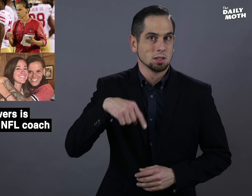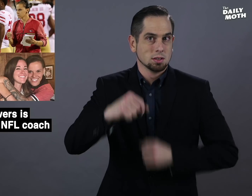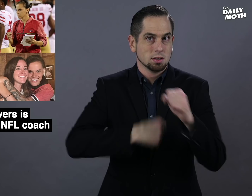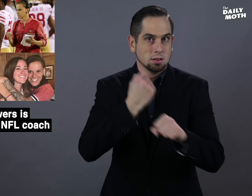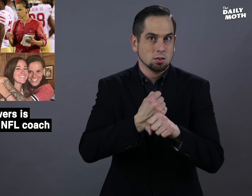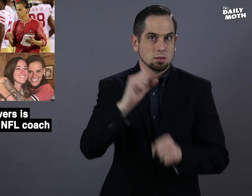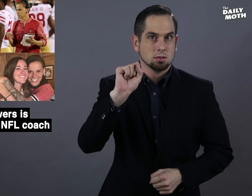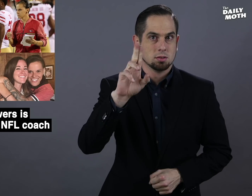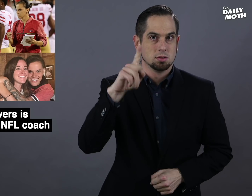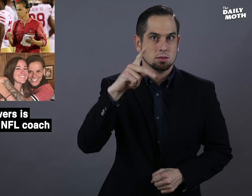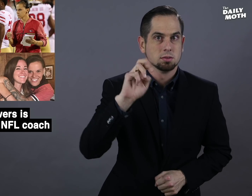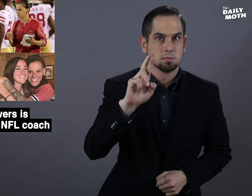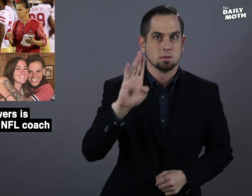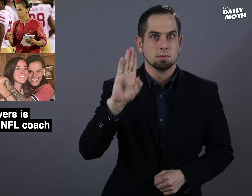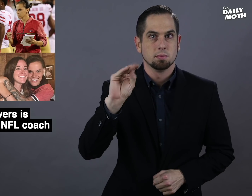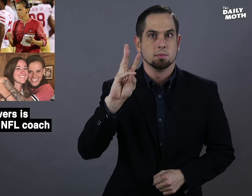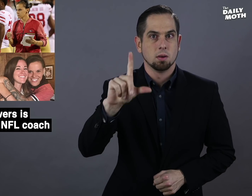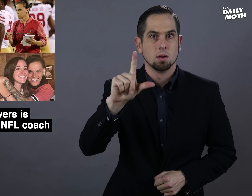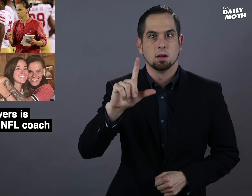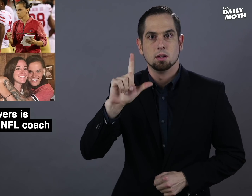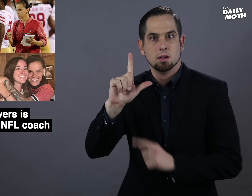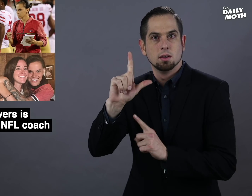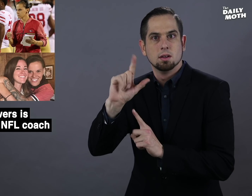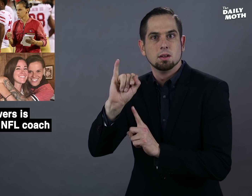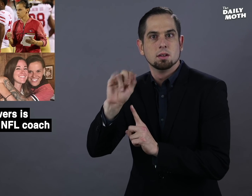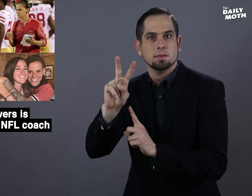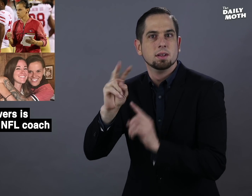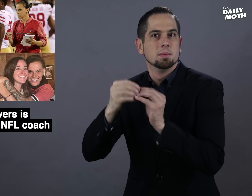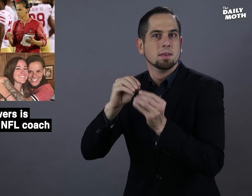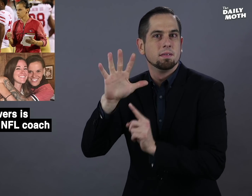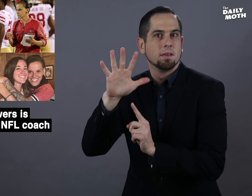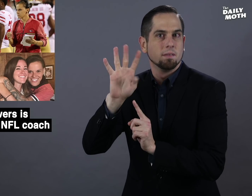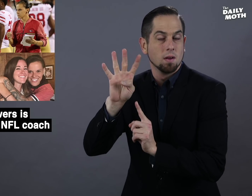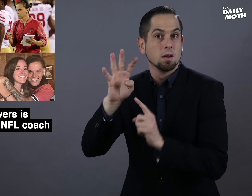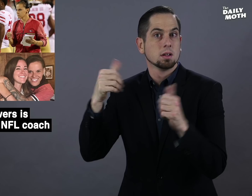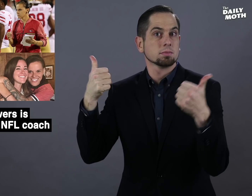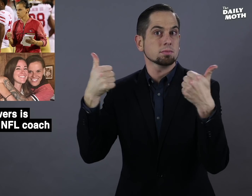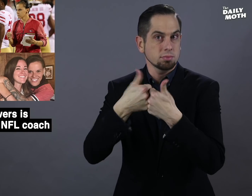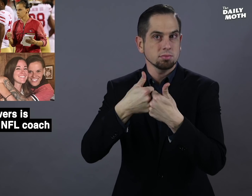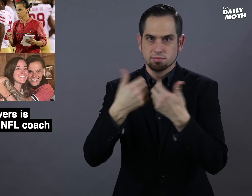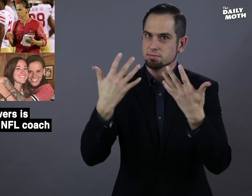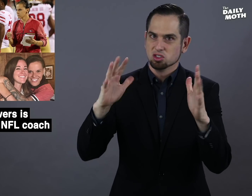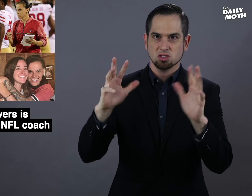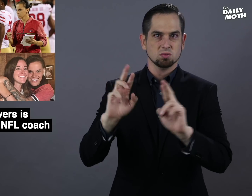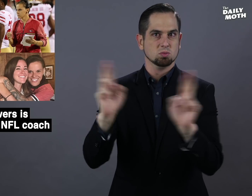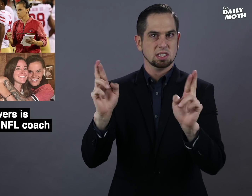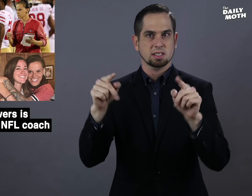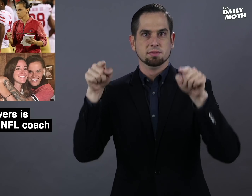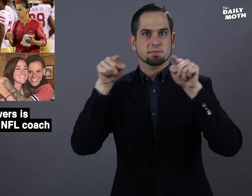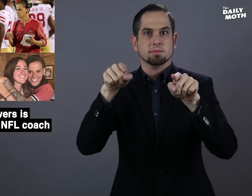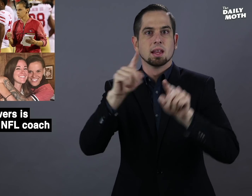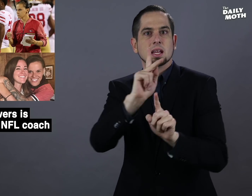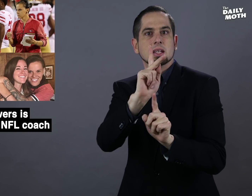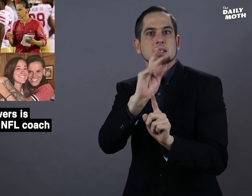This year's Super Bowl LIV (54) matchup is set with